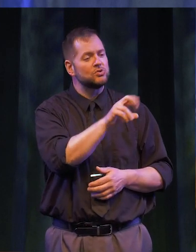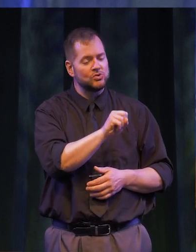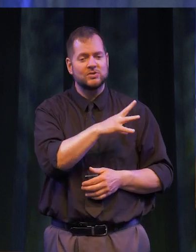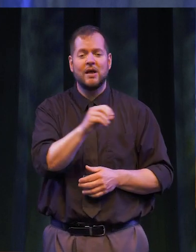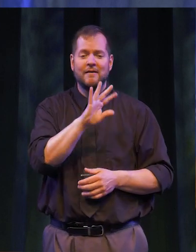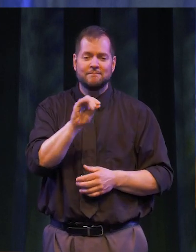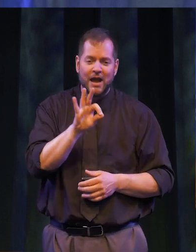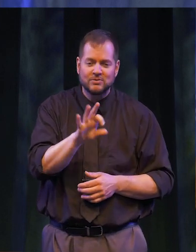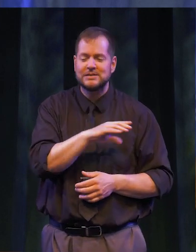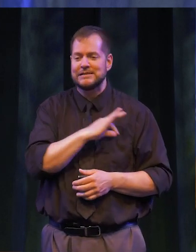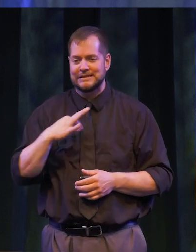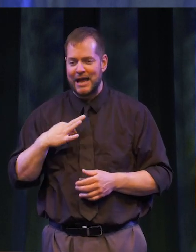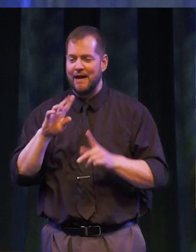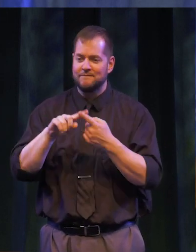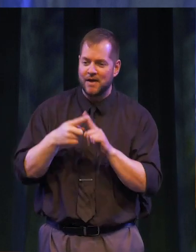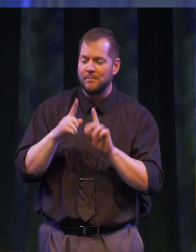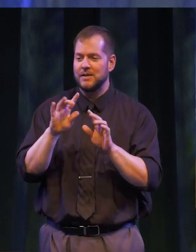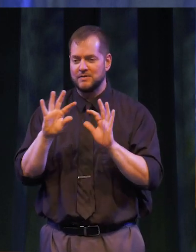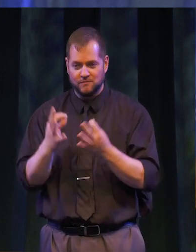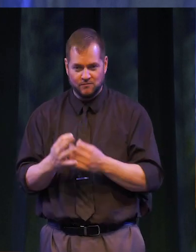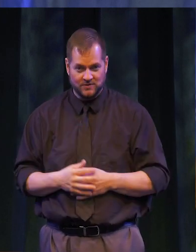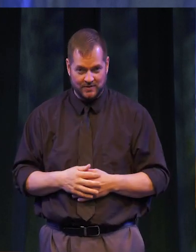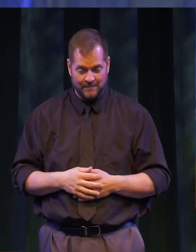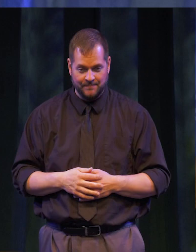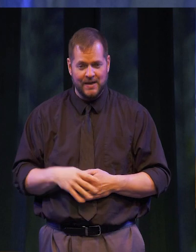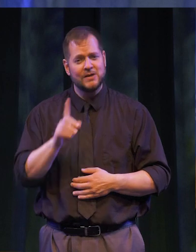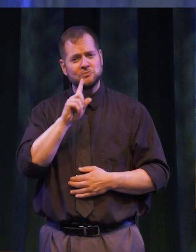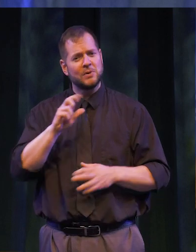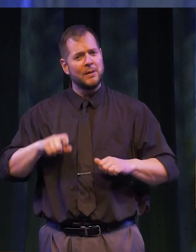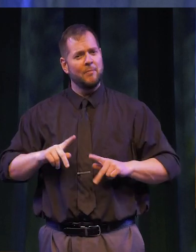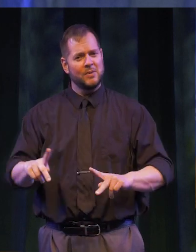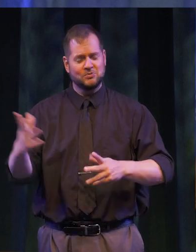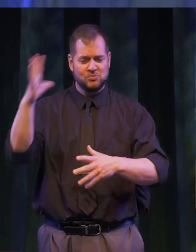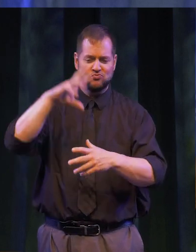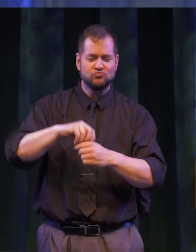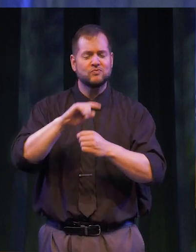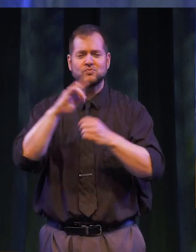faculty, staff, families, and friends-- It is a privilege to be a part of this glorious